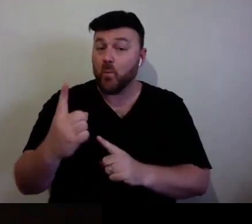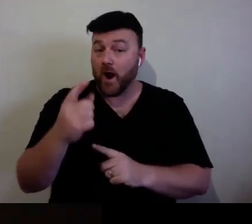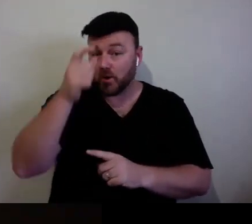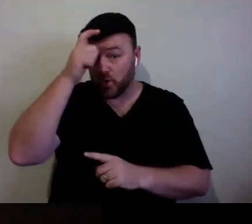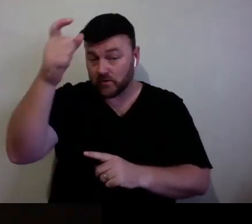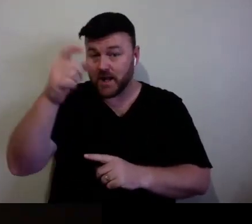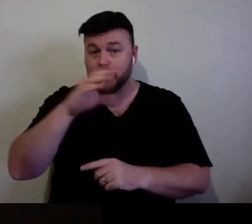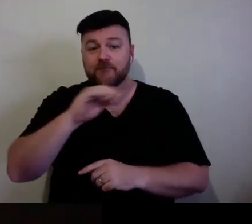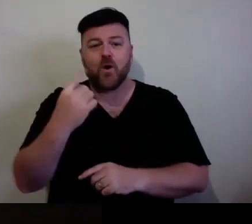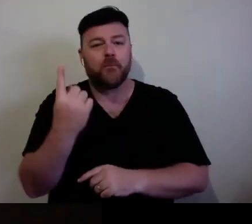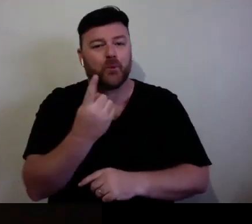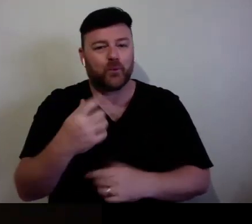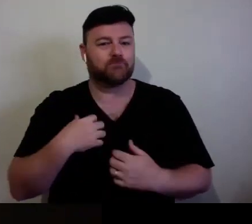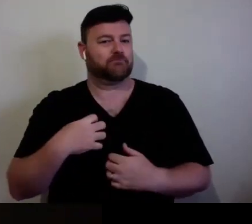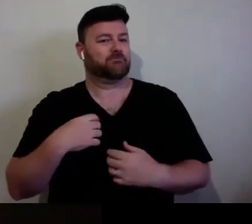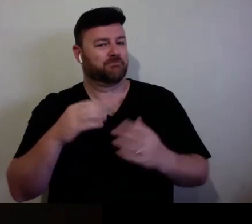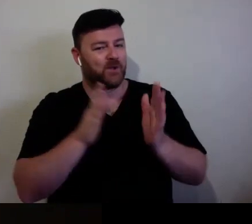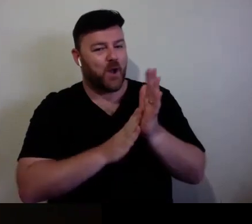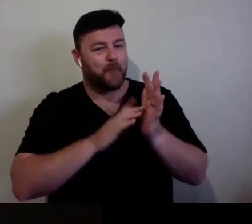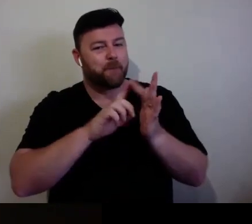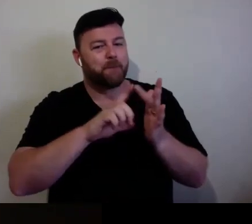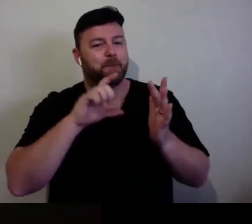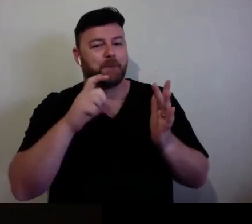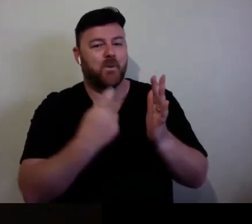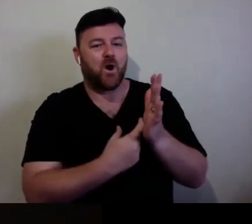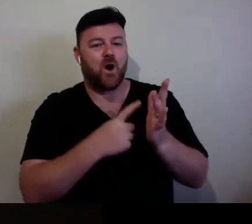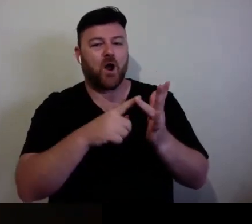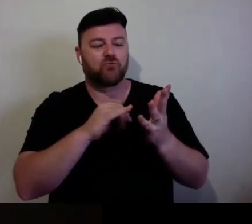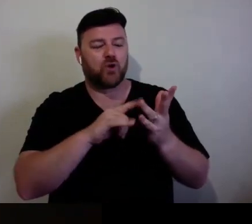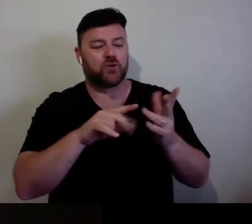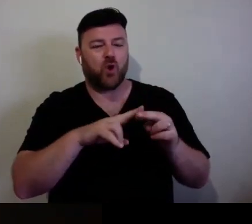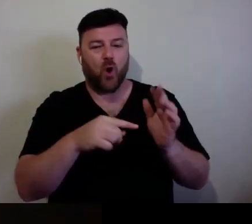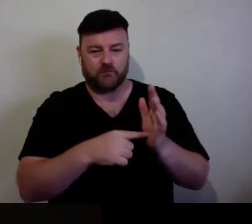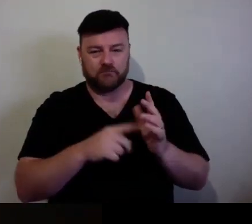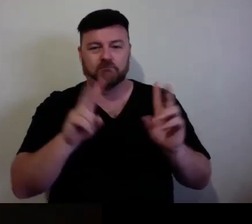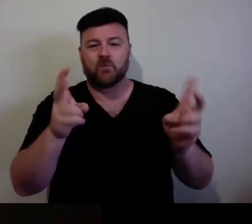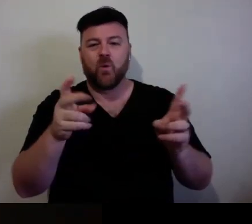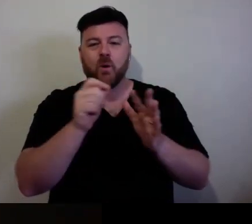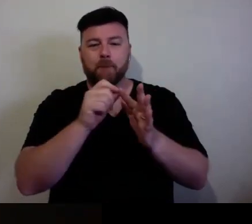(LAUGHS But it's called the Persona Spectrum.